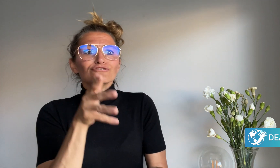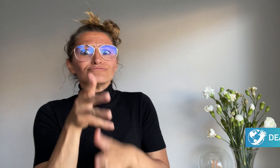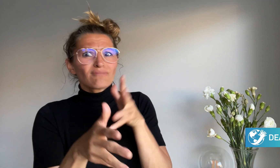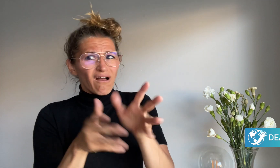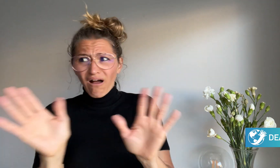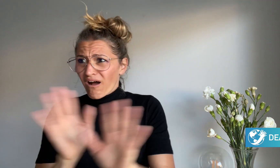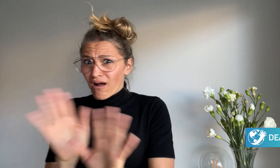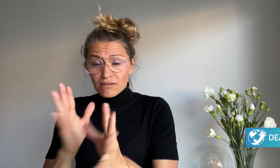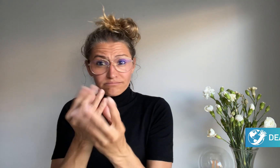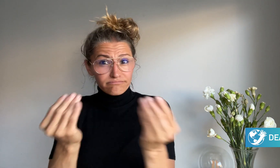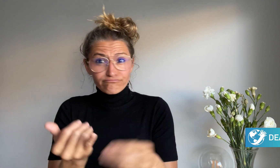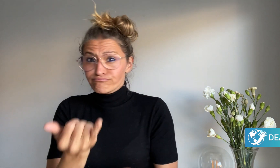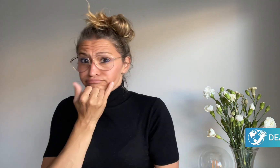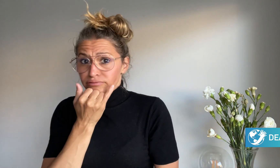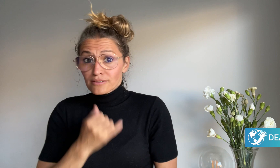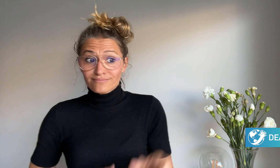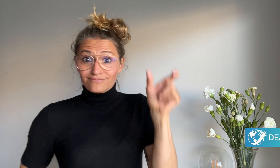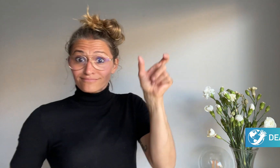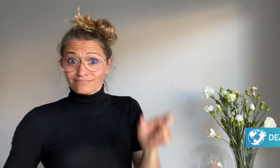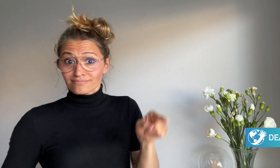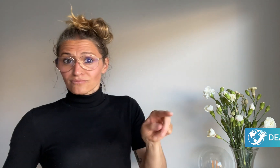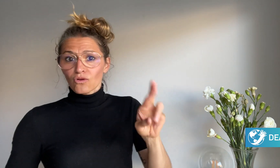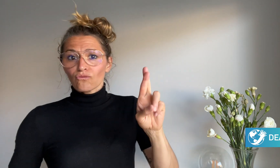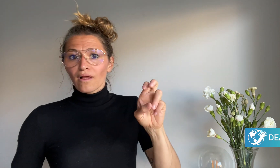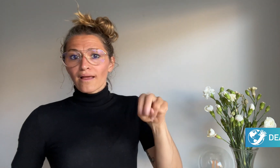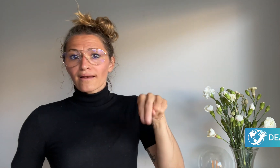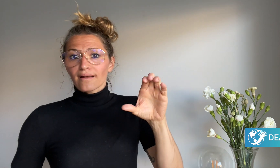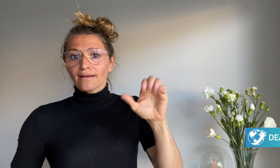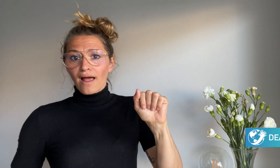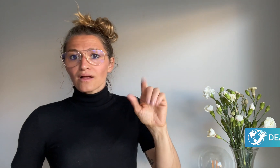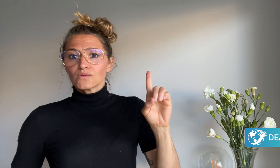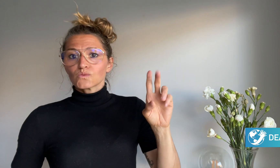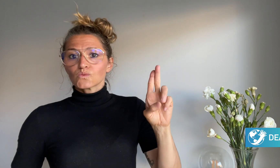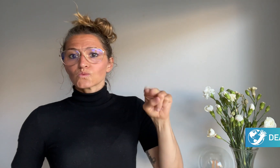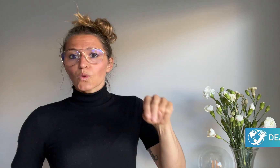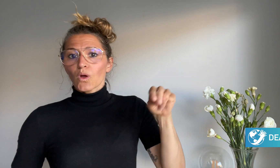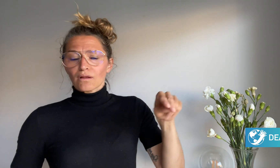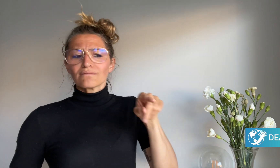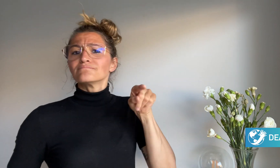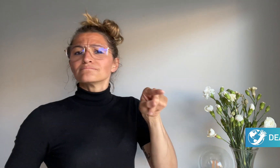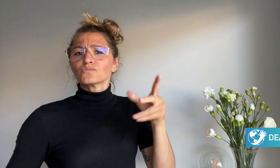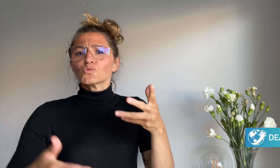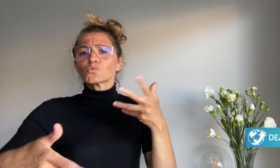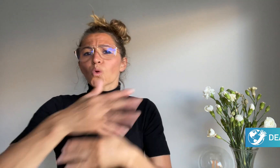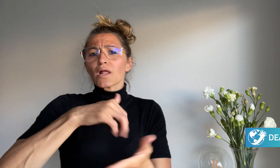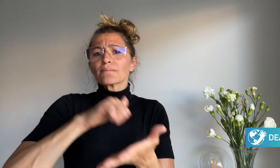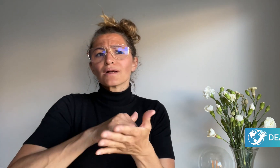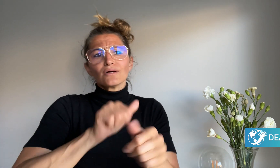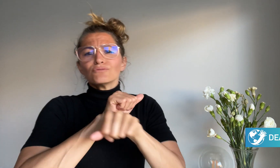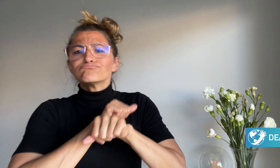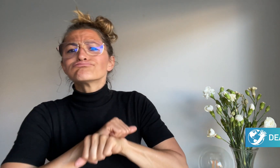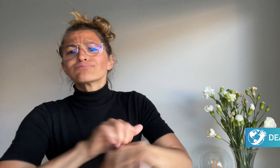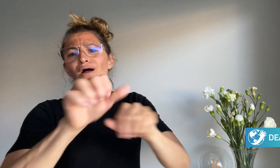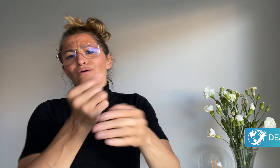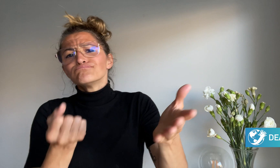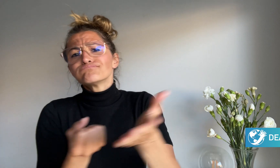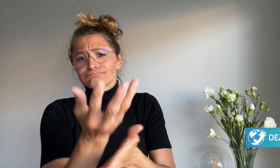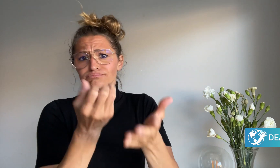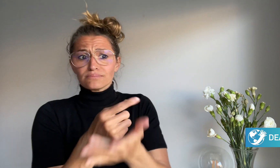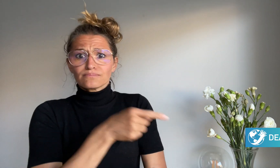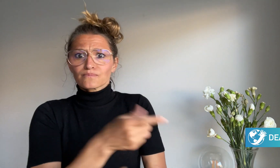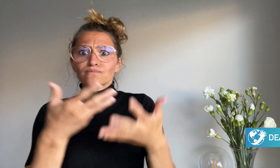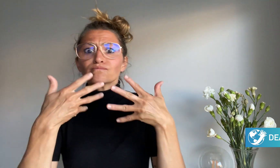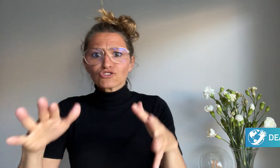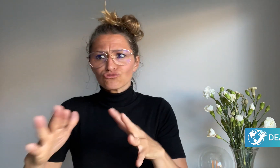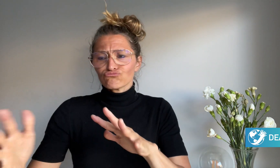for many words. Renca Dunn, a social media content creator,